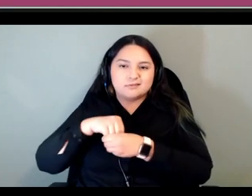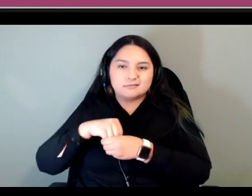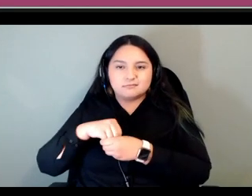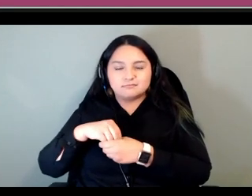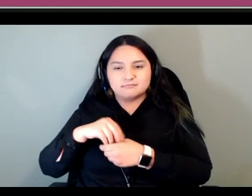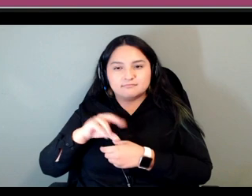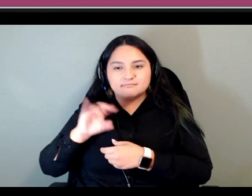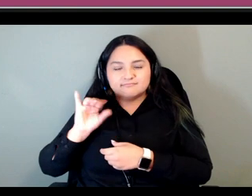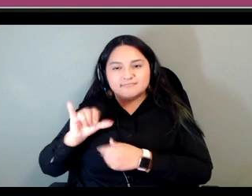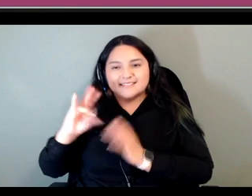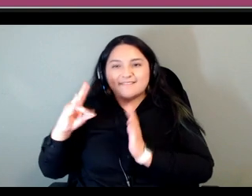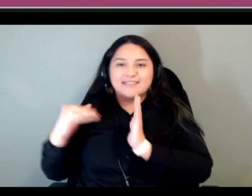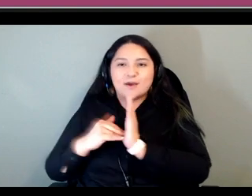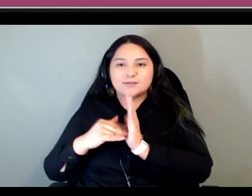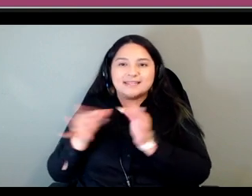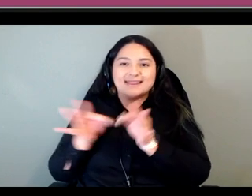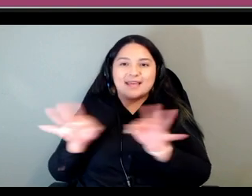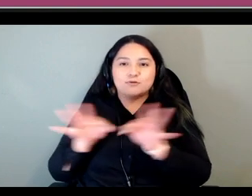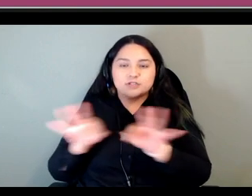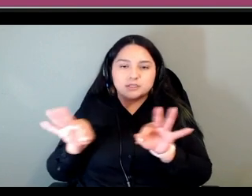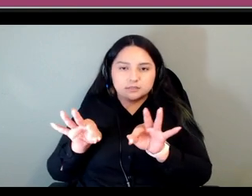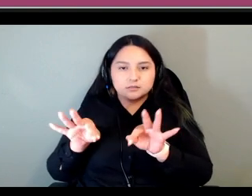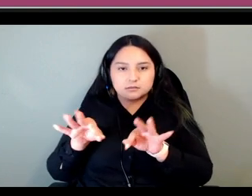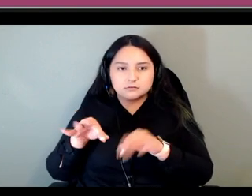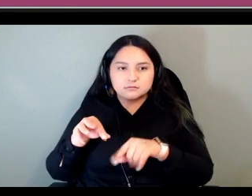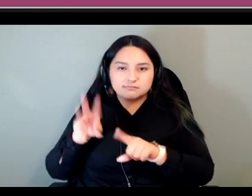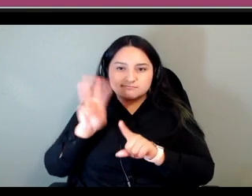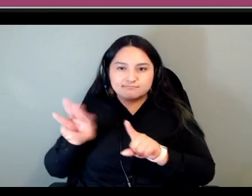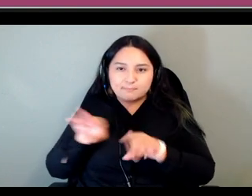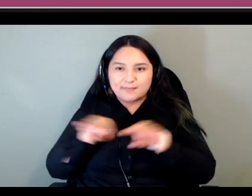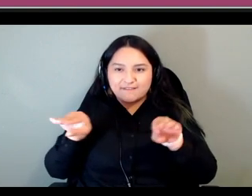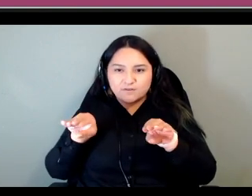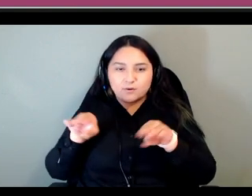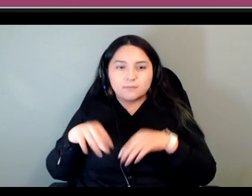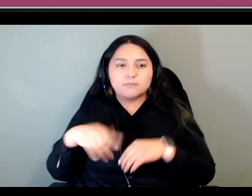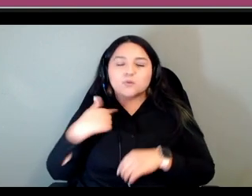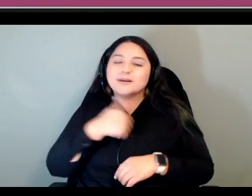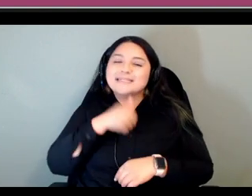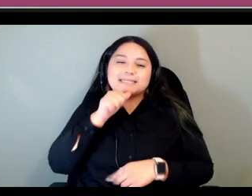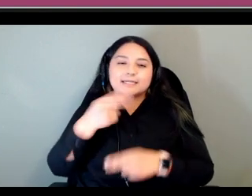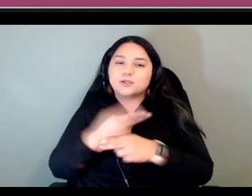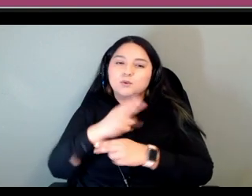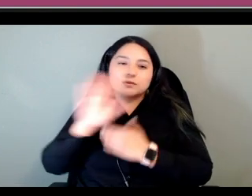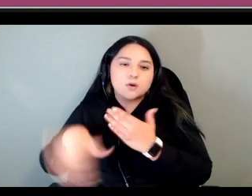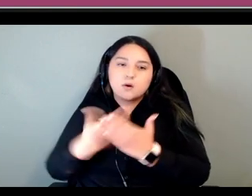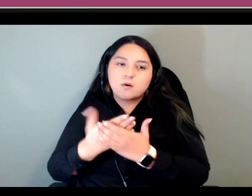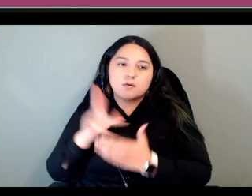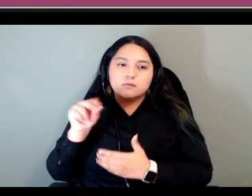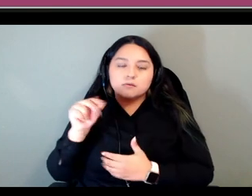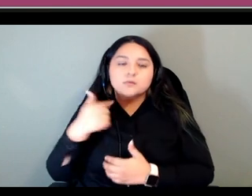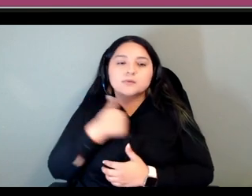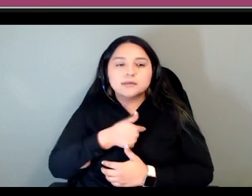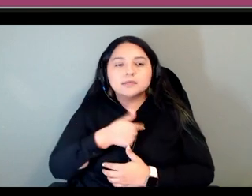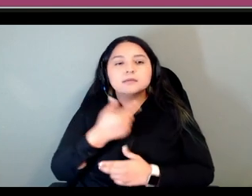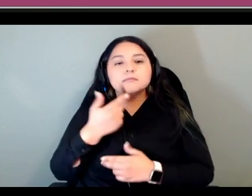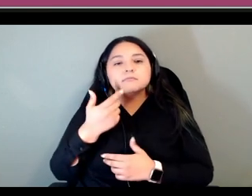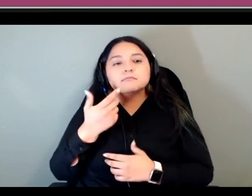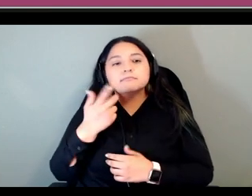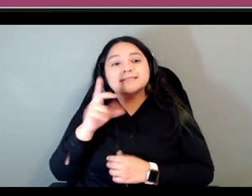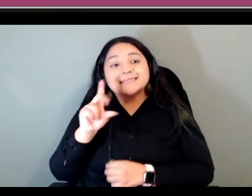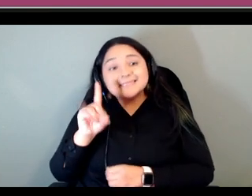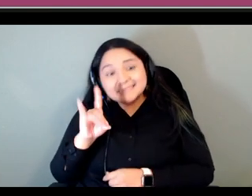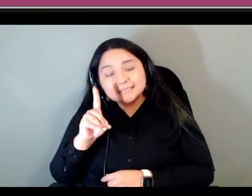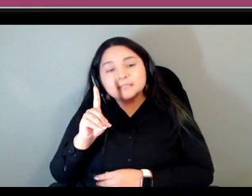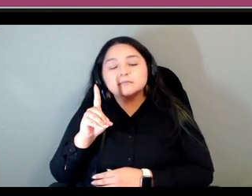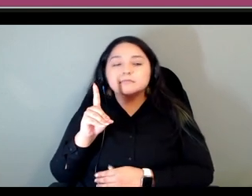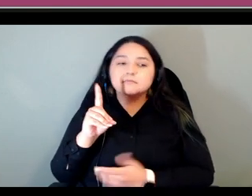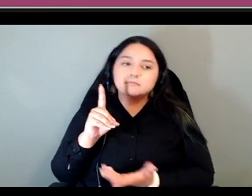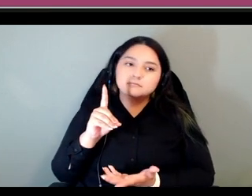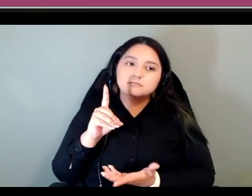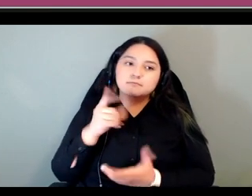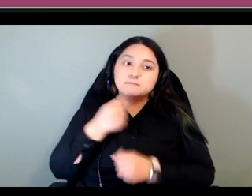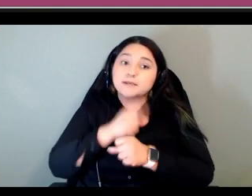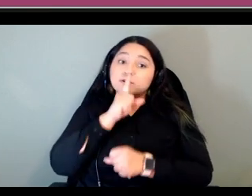language platform um we didn't use all of them um we did um ensure that um there was